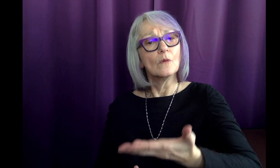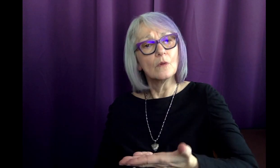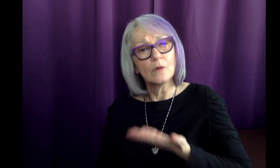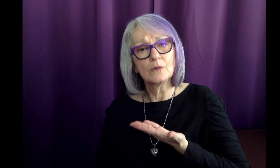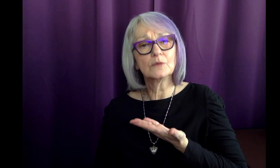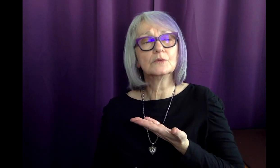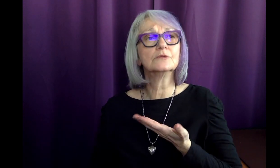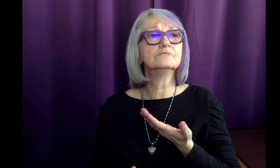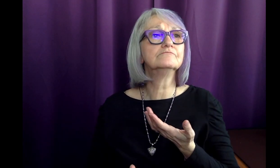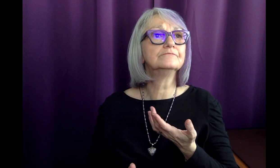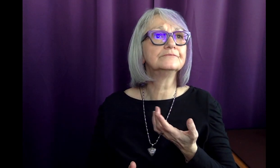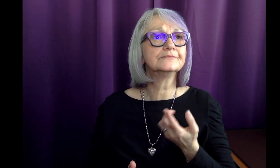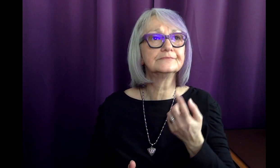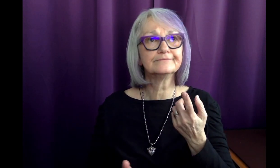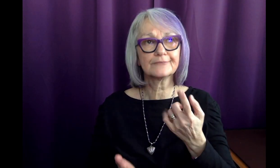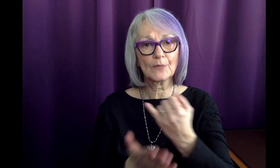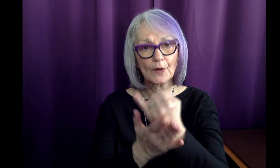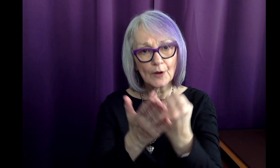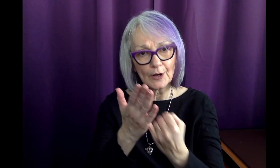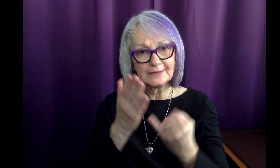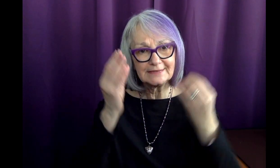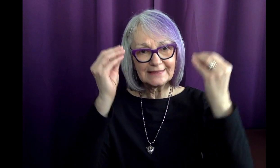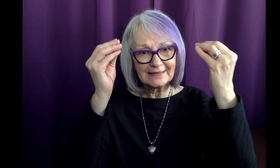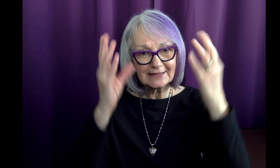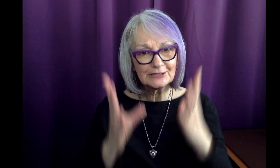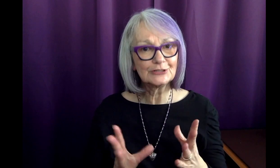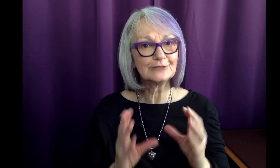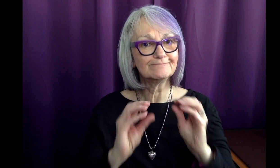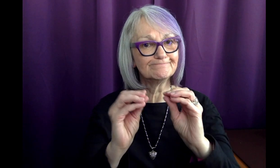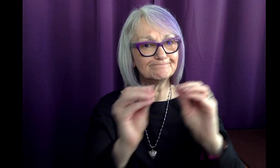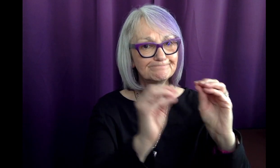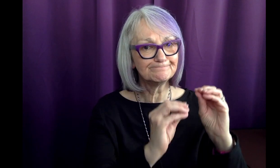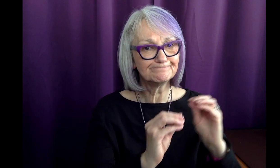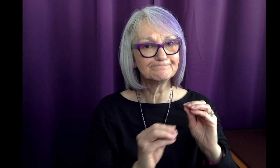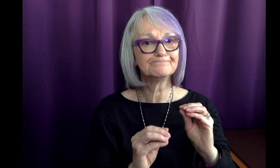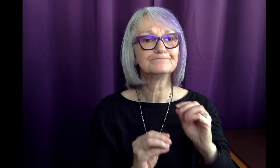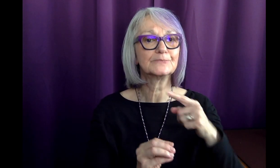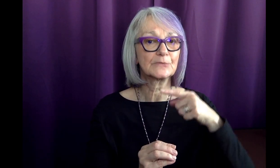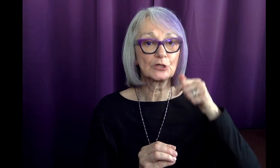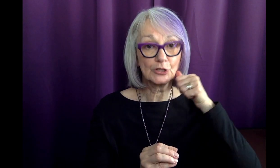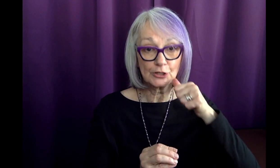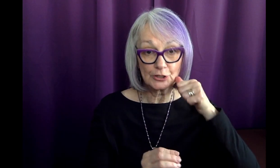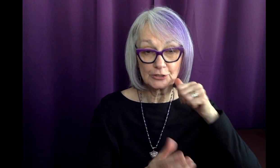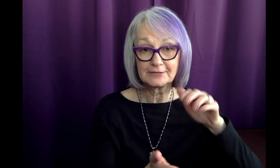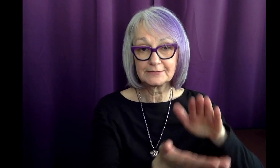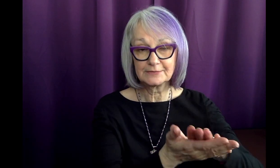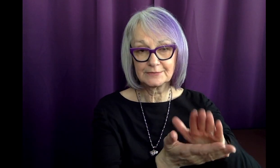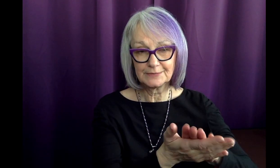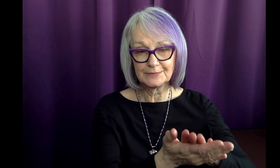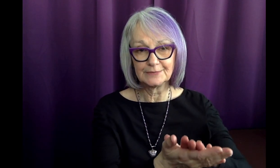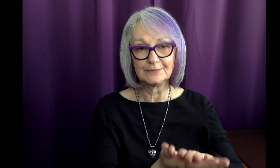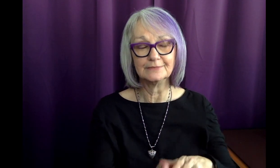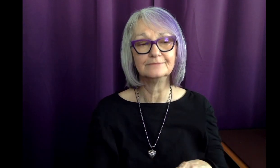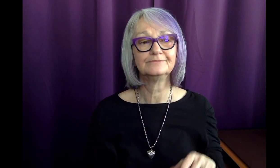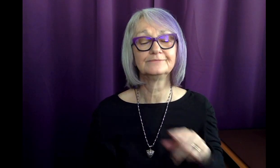The principal wanted to hire an art teacher at that girl's school